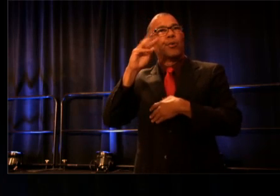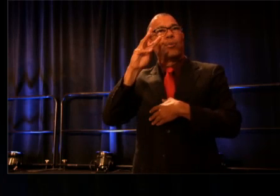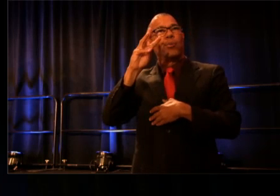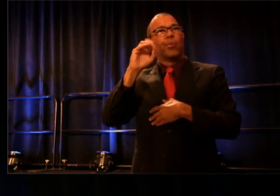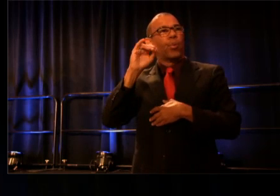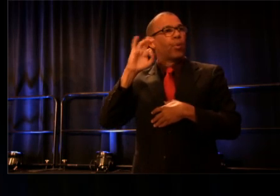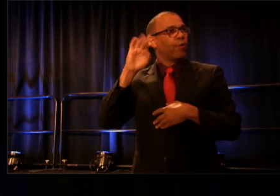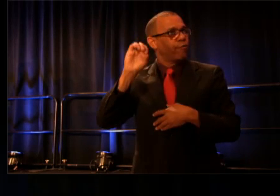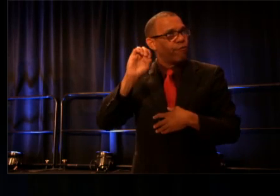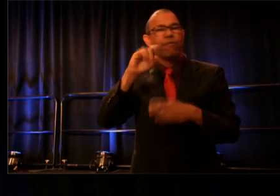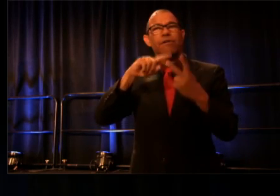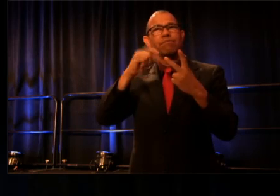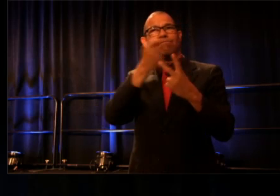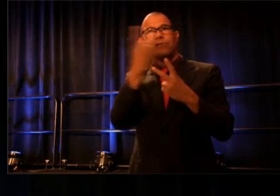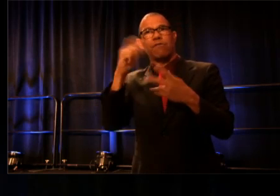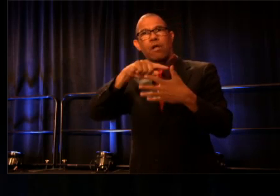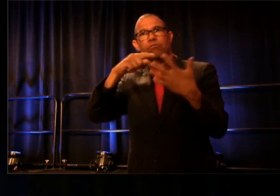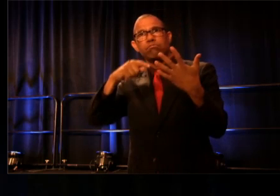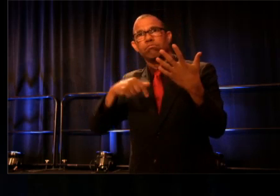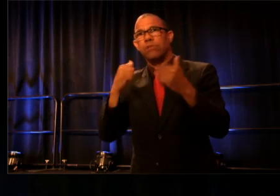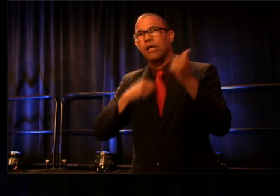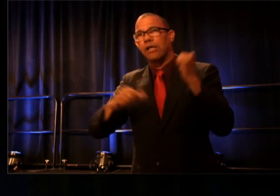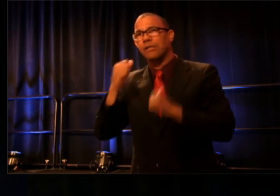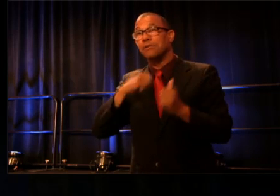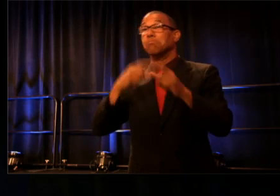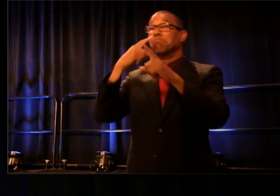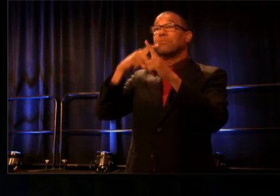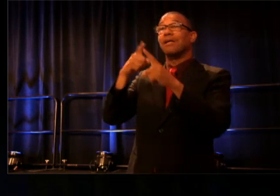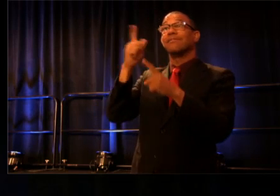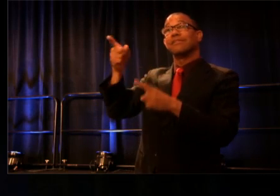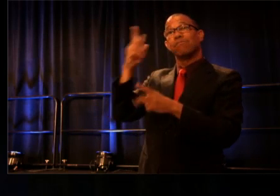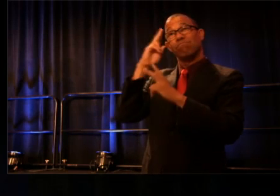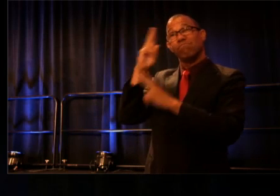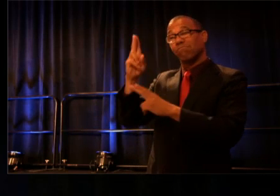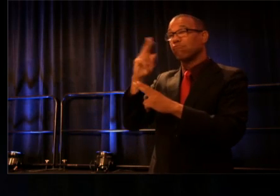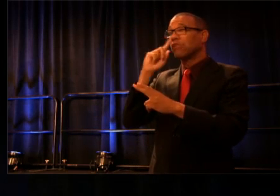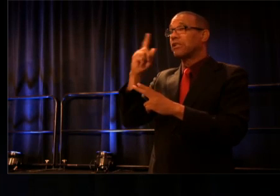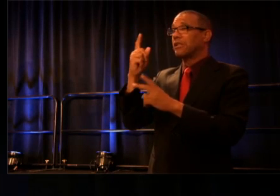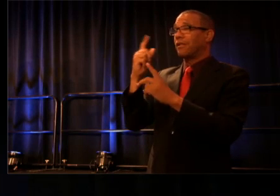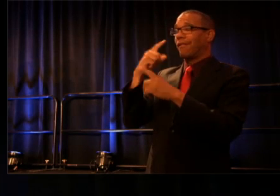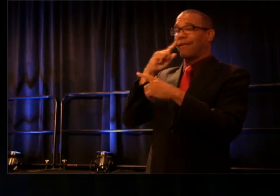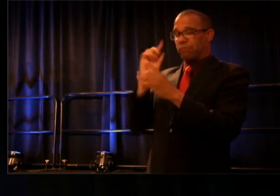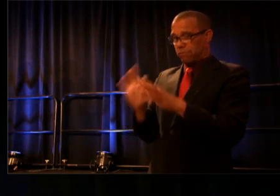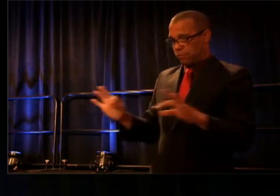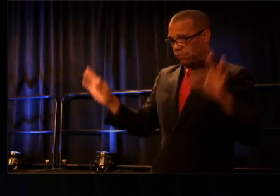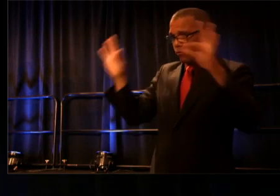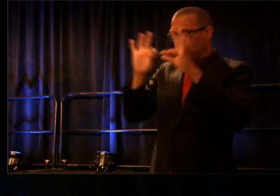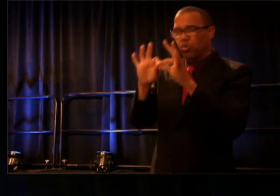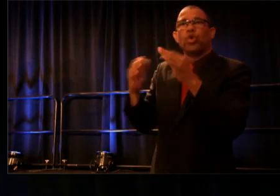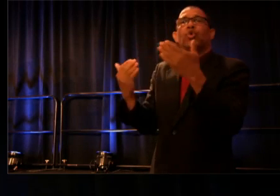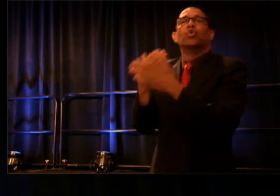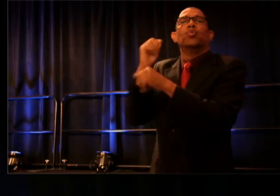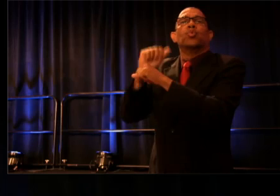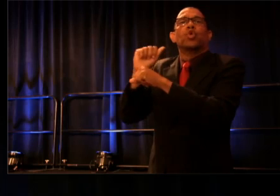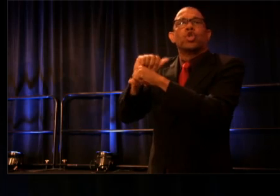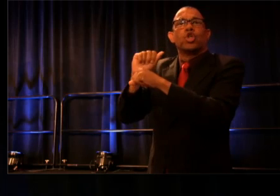for new work, many of which plays we now consider classics of the American Theatre Canton. The Schneider Award was also established